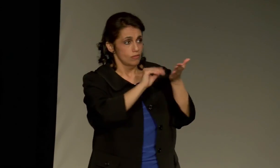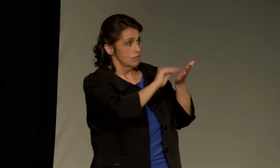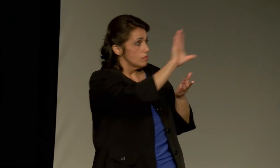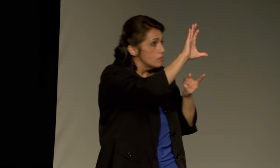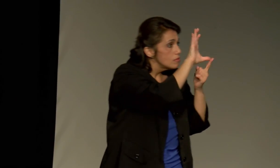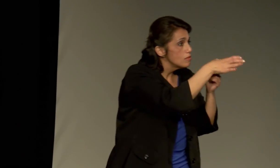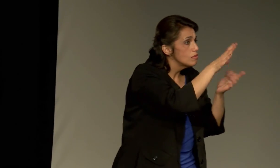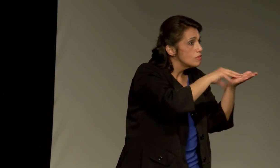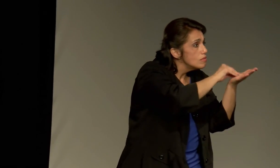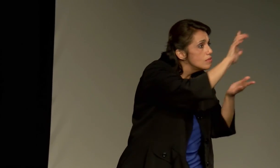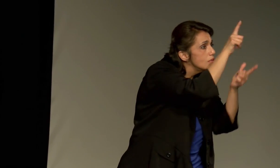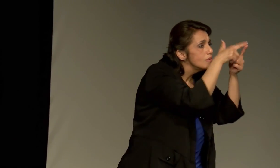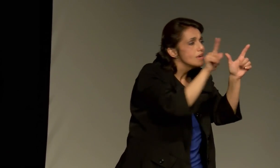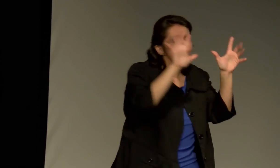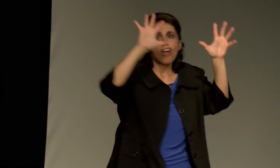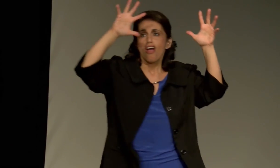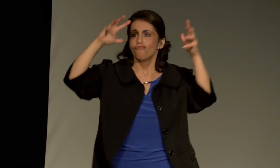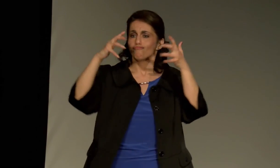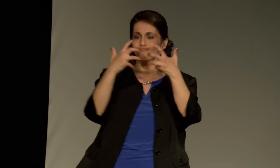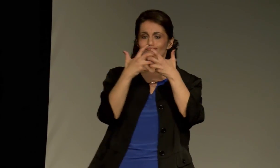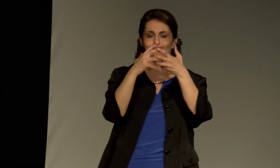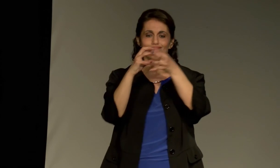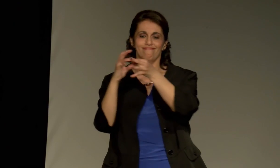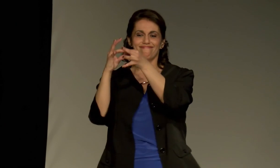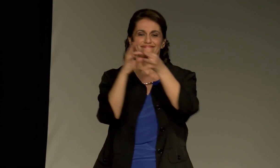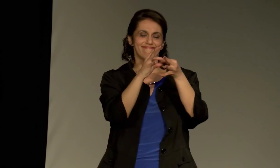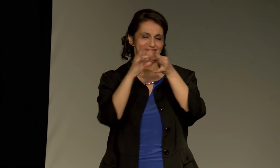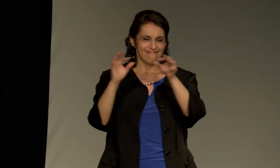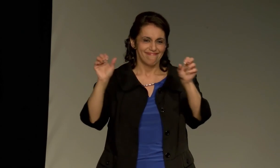You're learning their culture and their language, and they're learning their culture and you're